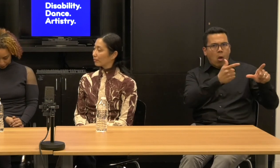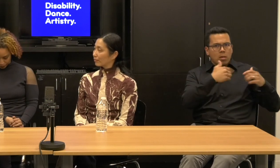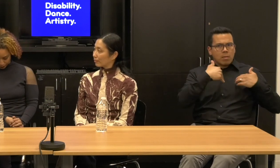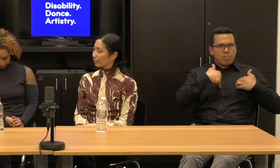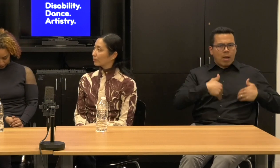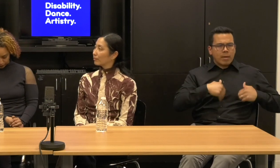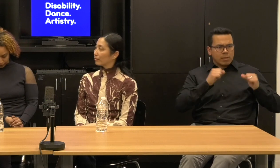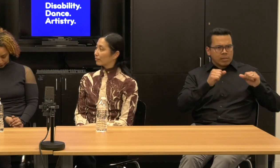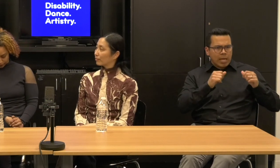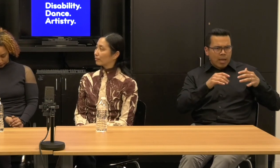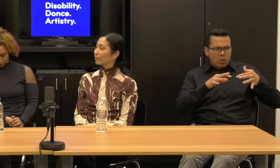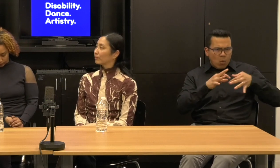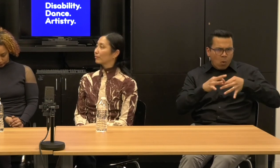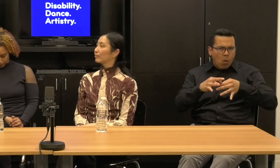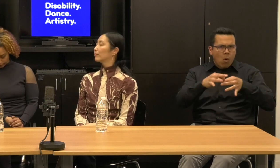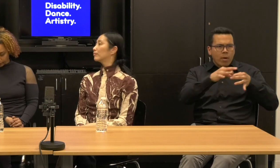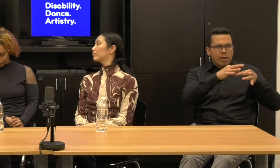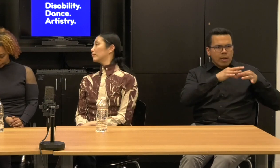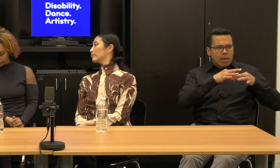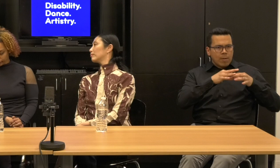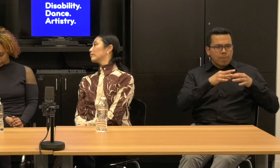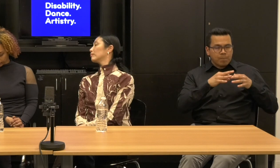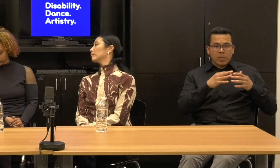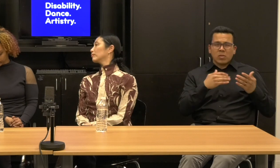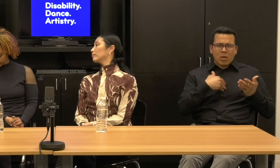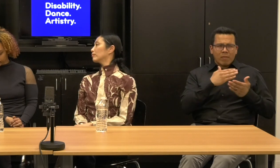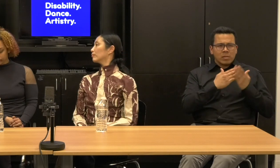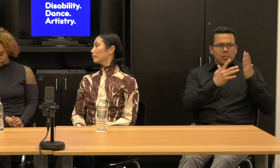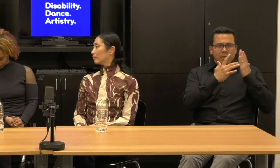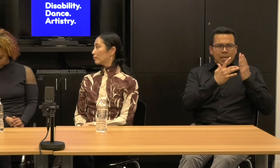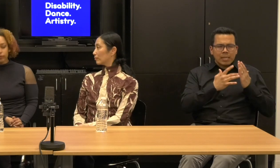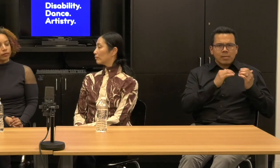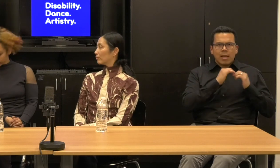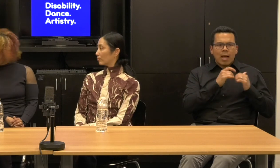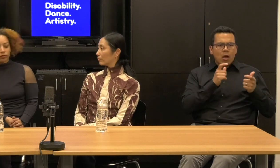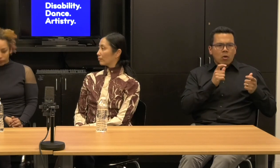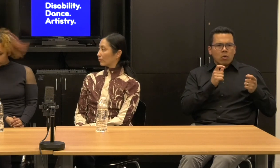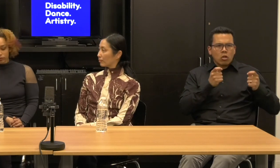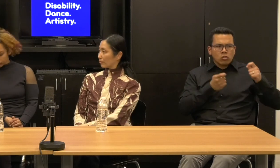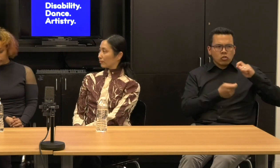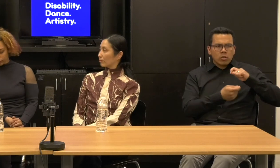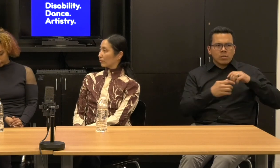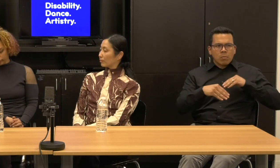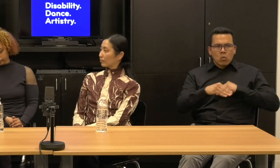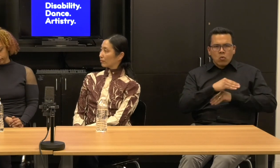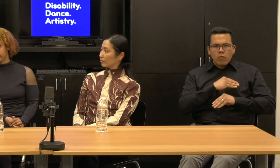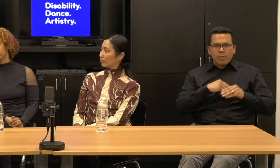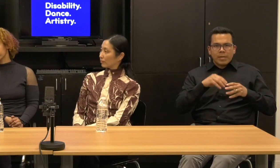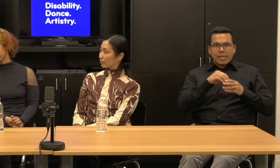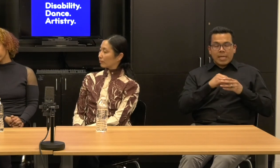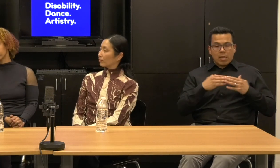so there are techniques of, you know, translating different kinds of movement between non disabled